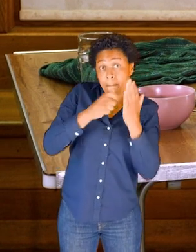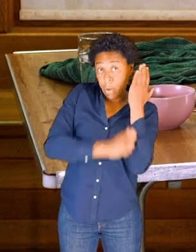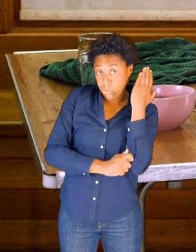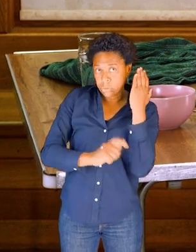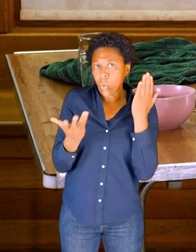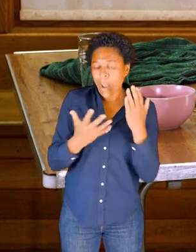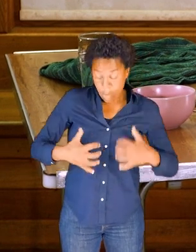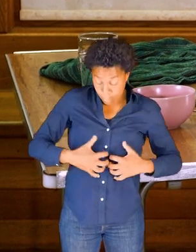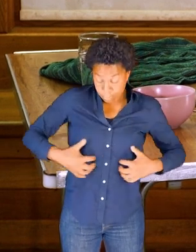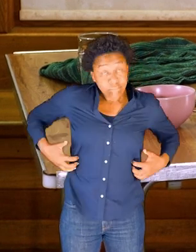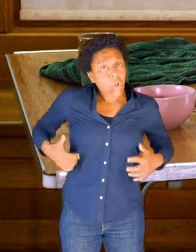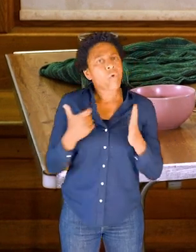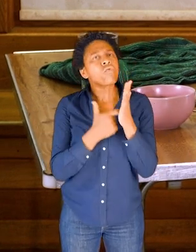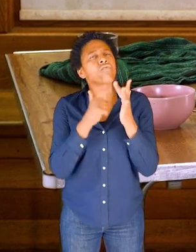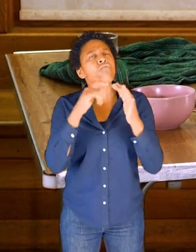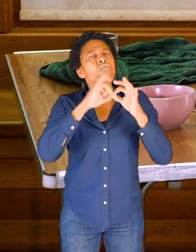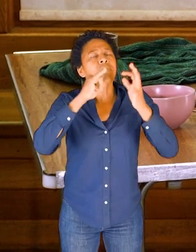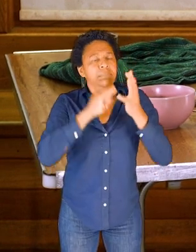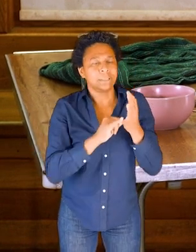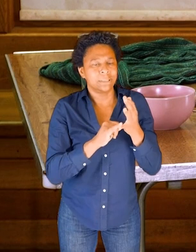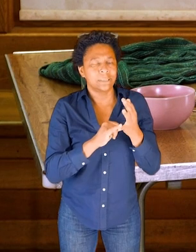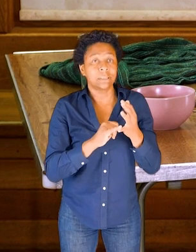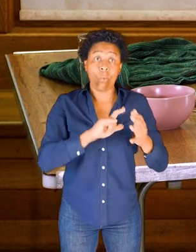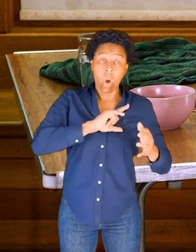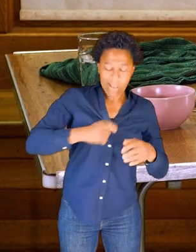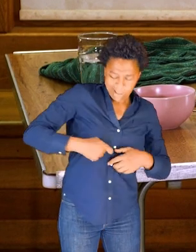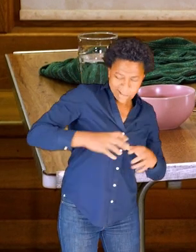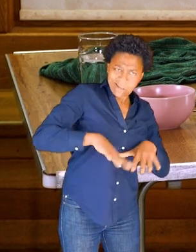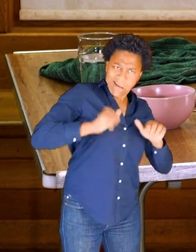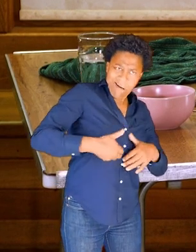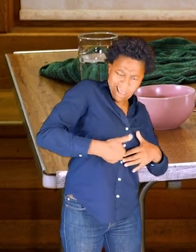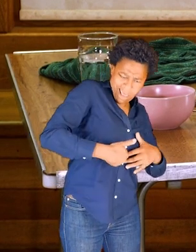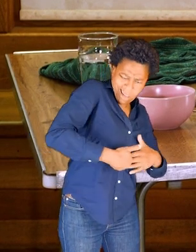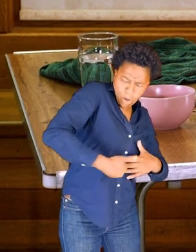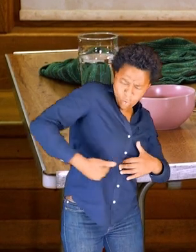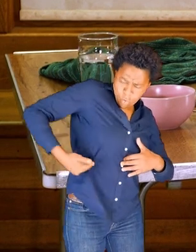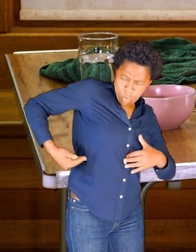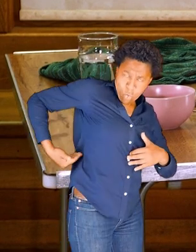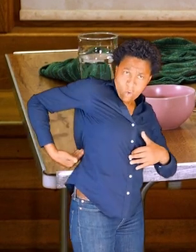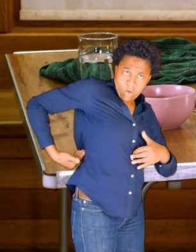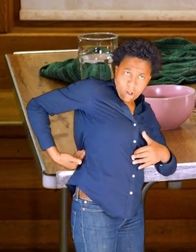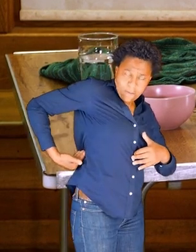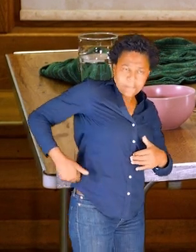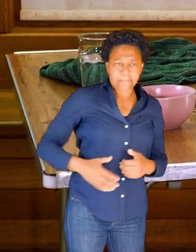that start in the middle of my chest and wrap all the way around to my spine.